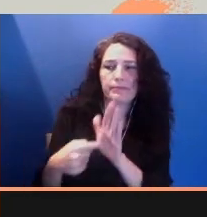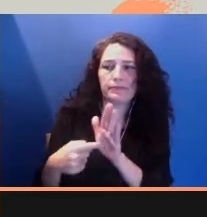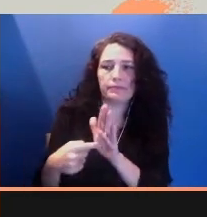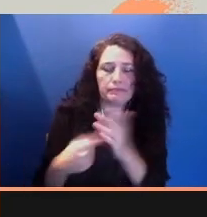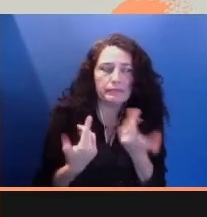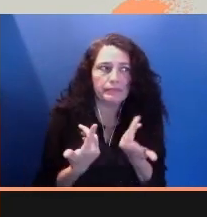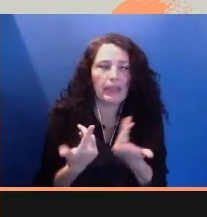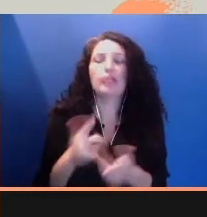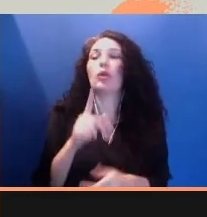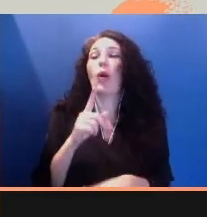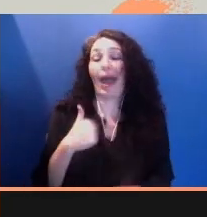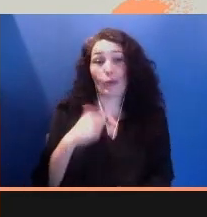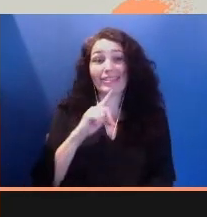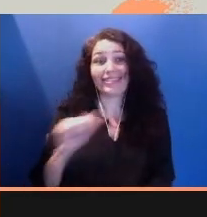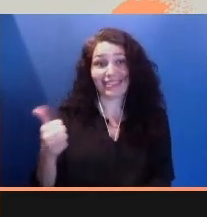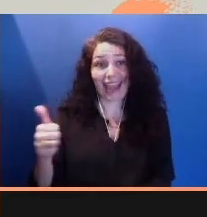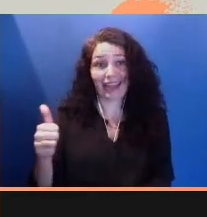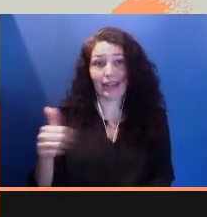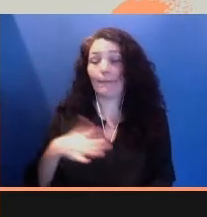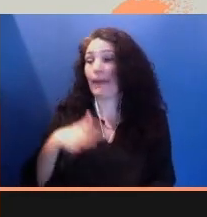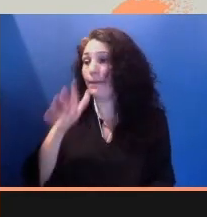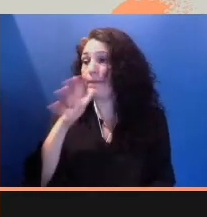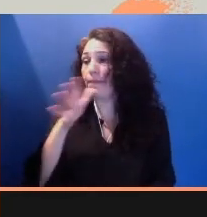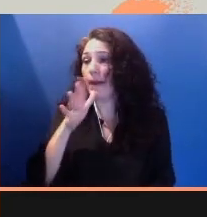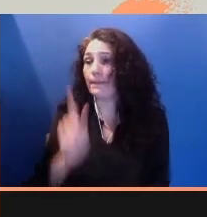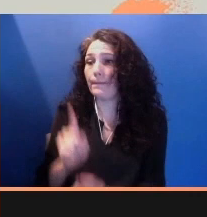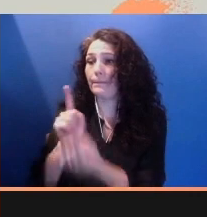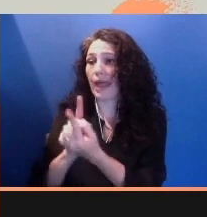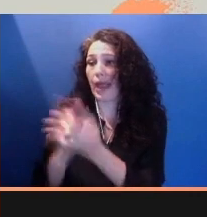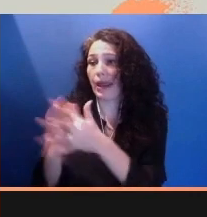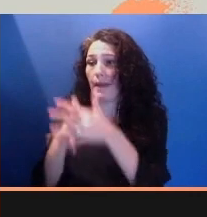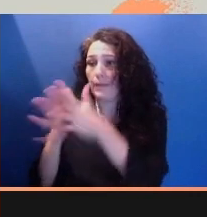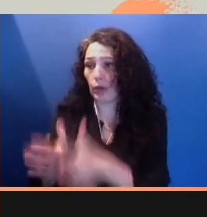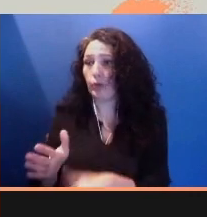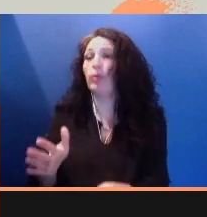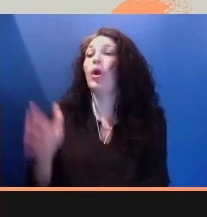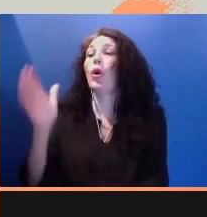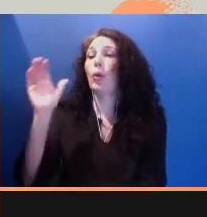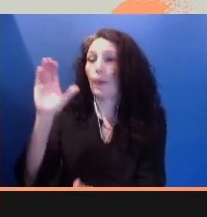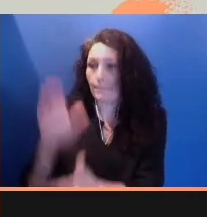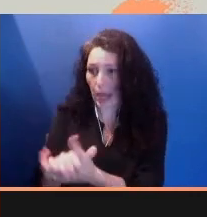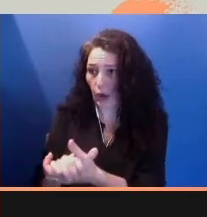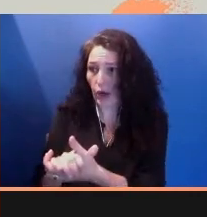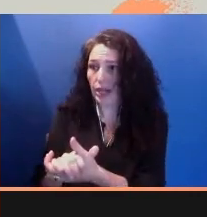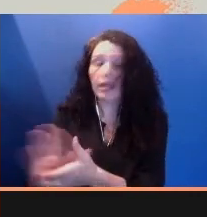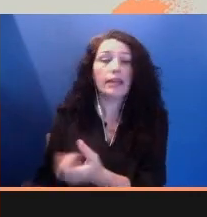her and sponsor our papers. I was 18 when we became legal residents. We paid a price.